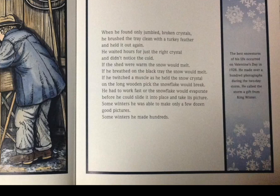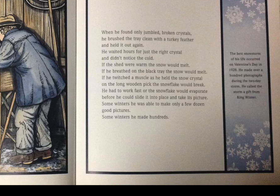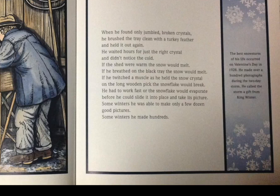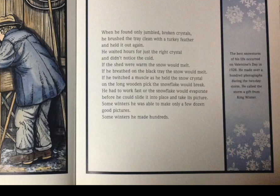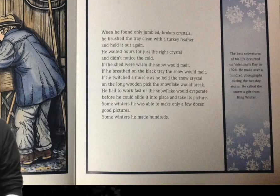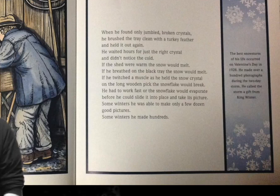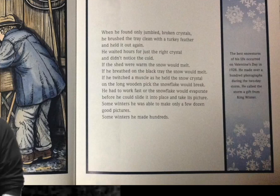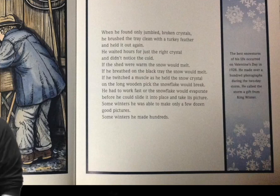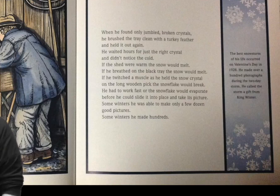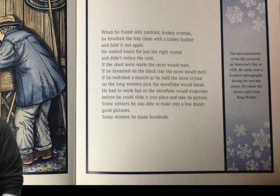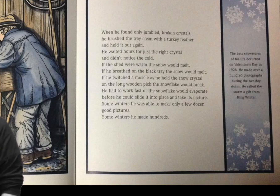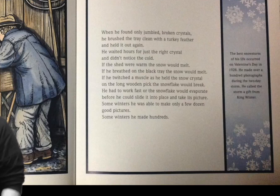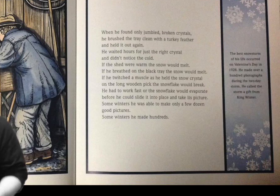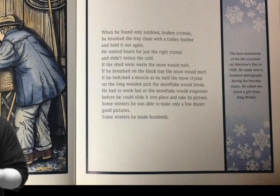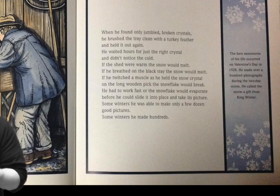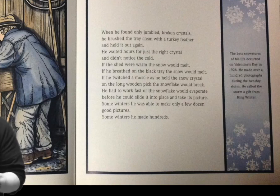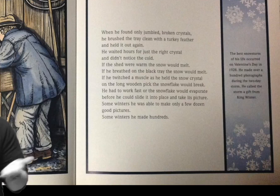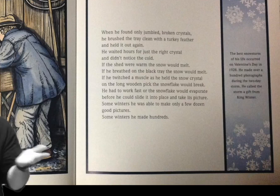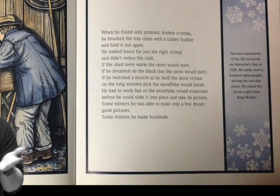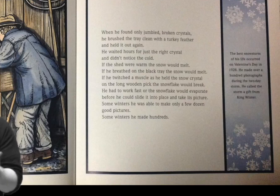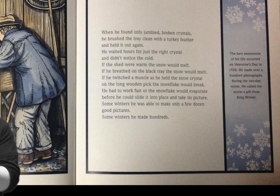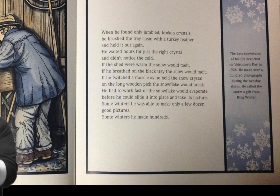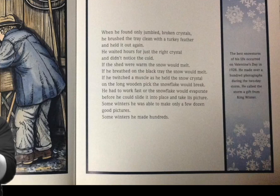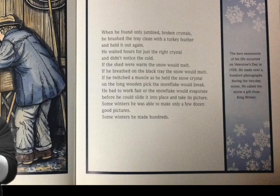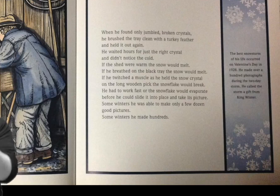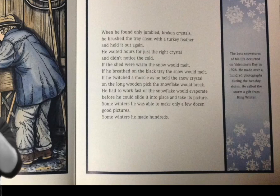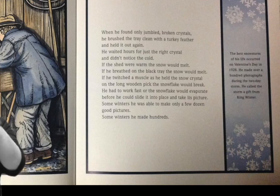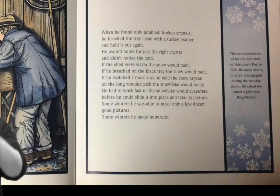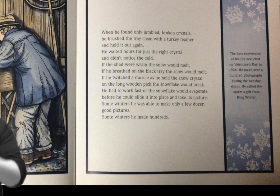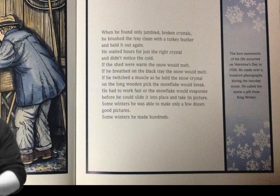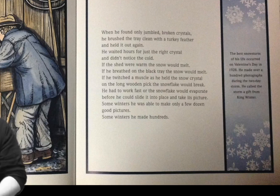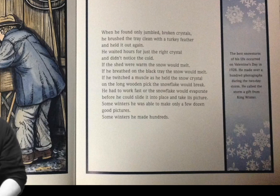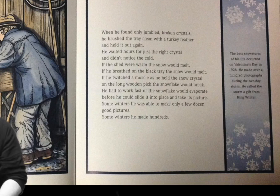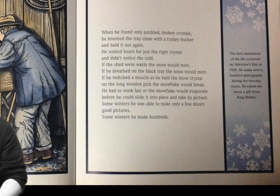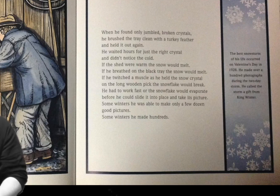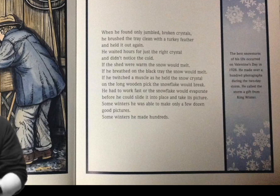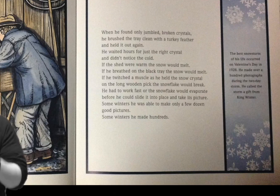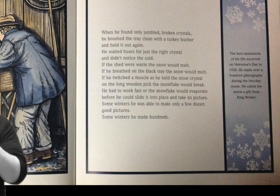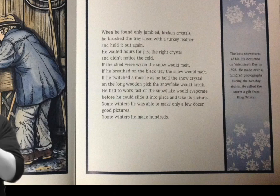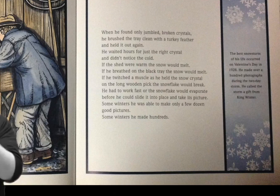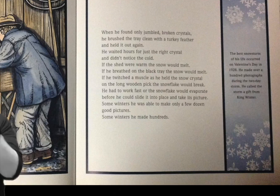Left Panel: He learned that each snowflake begins as a speck, much too tiny to be seen.